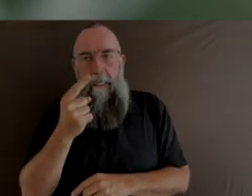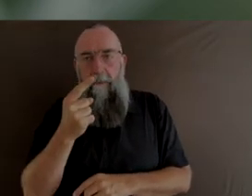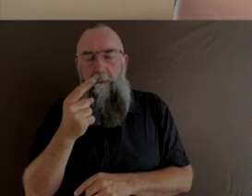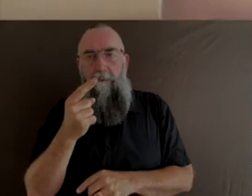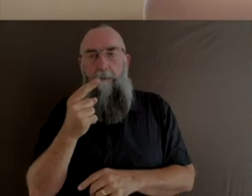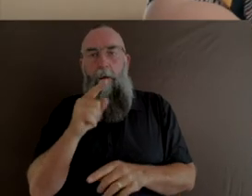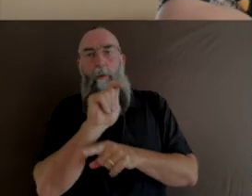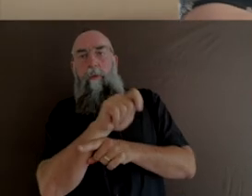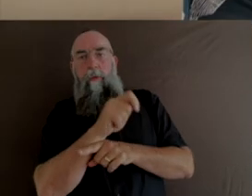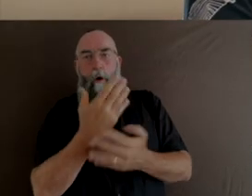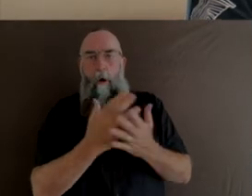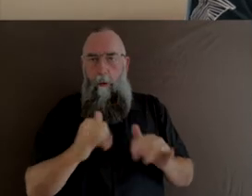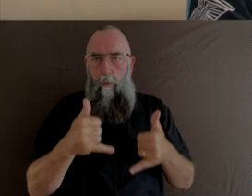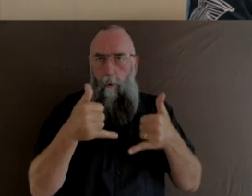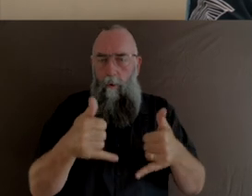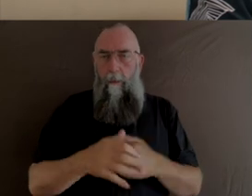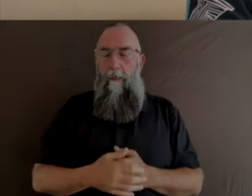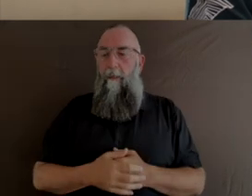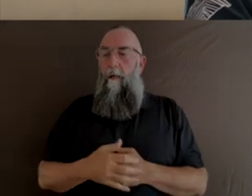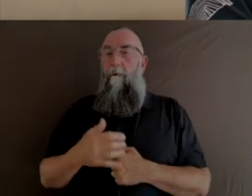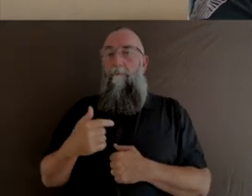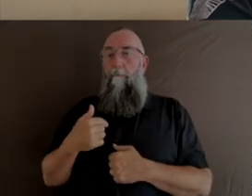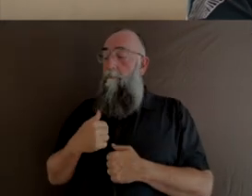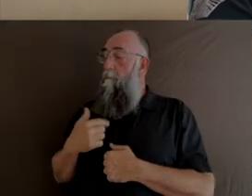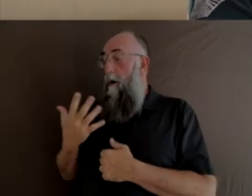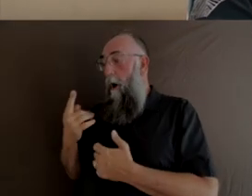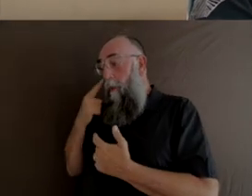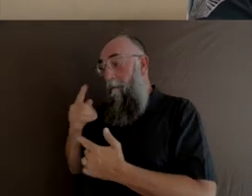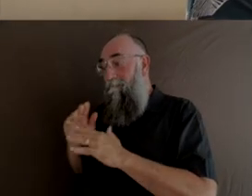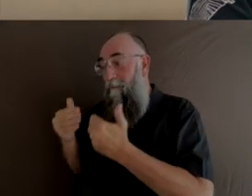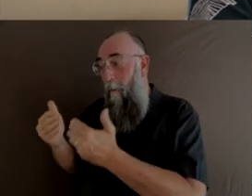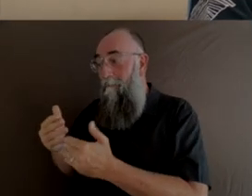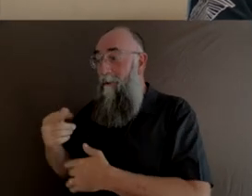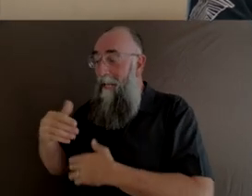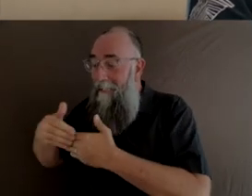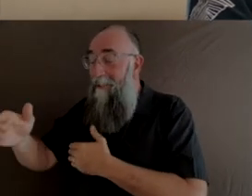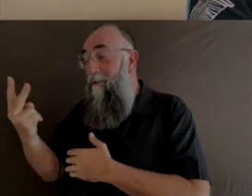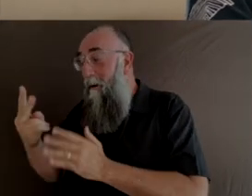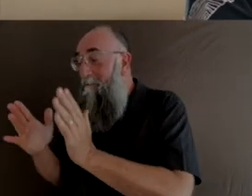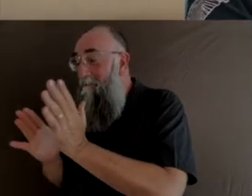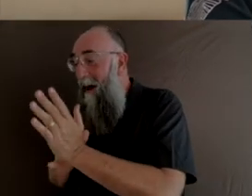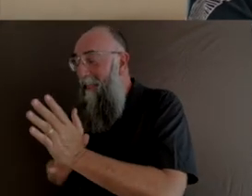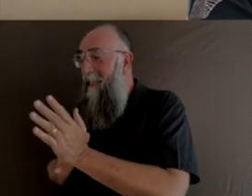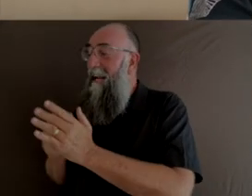We look forward to seeing what comes over the next year and then further into your career and to know that there's just so many artists,